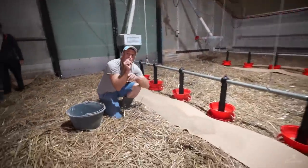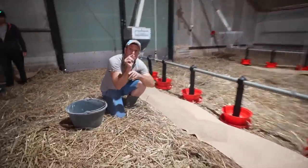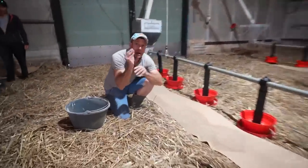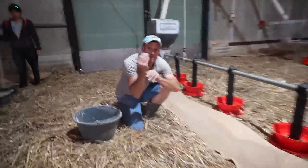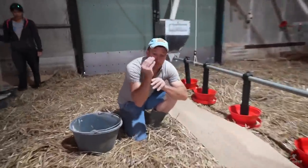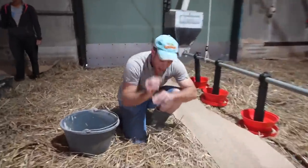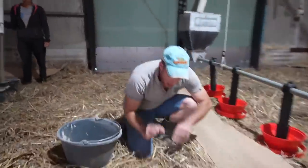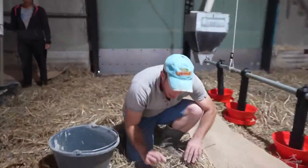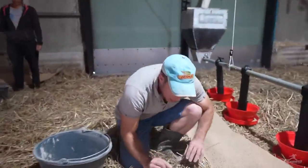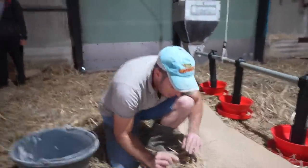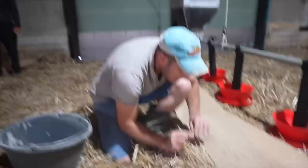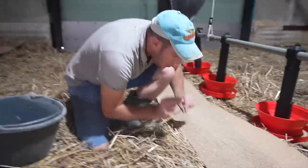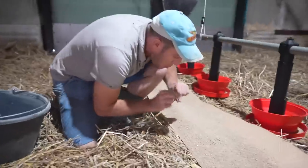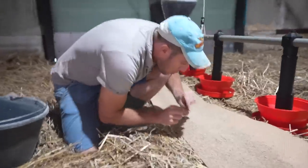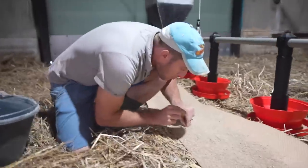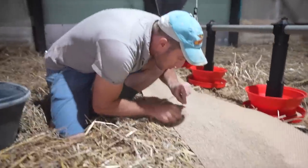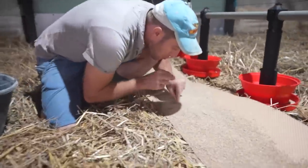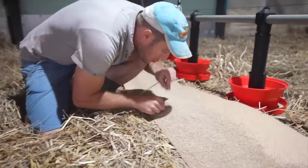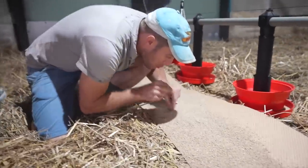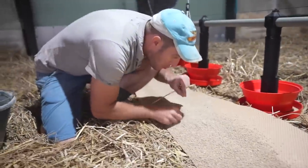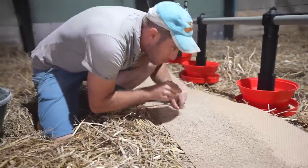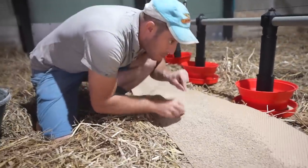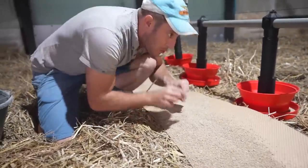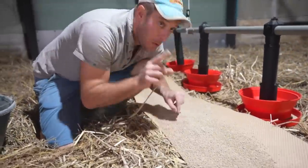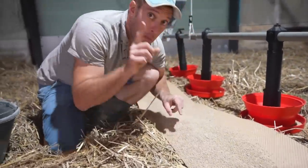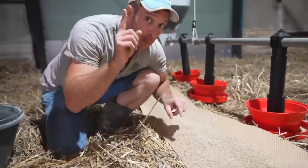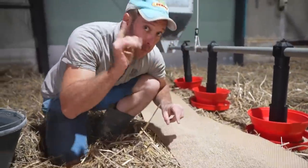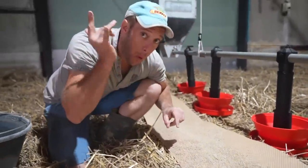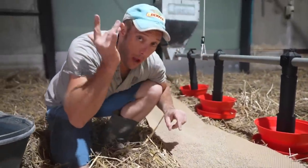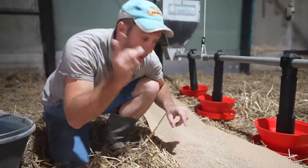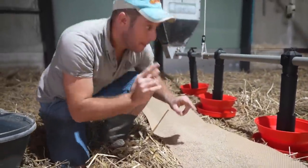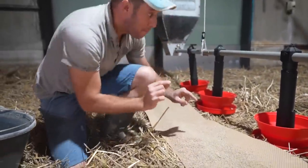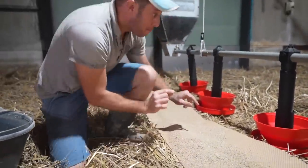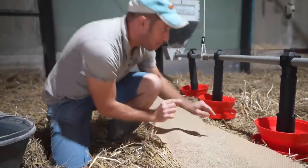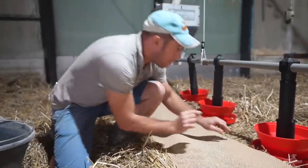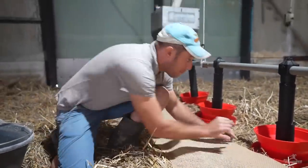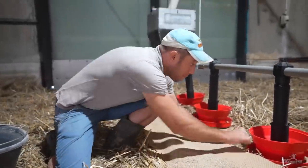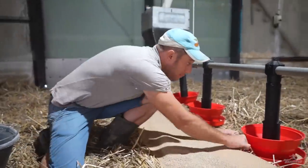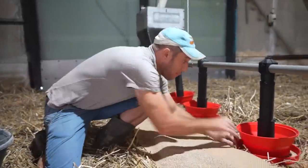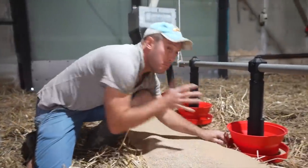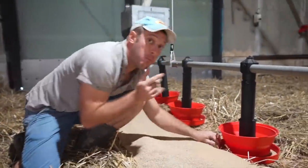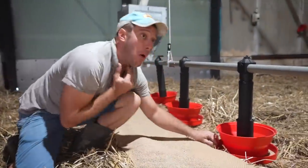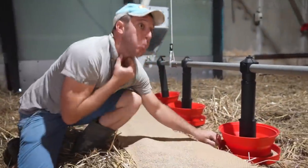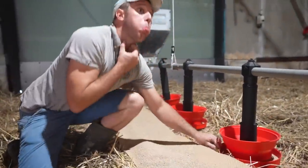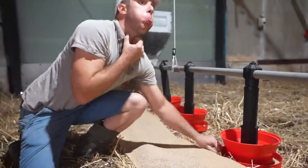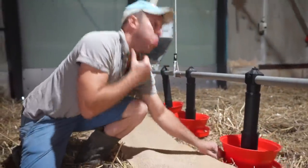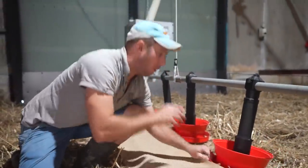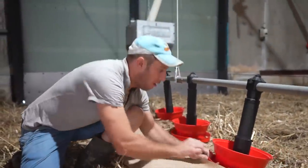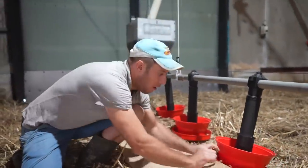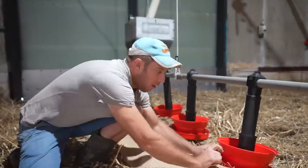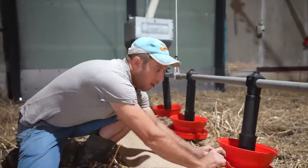We spread feed on the floor for the chickens, because they’re too small and could choke